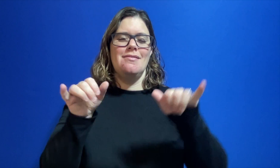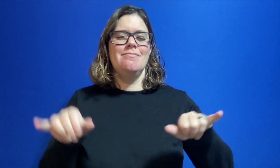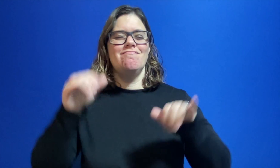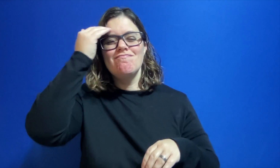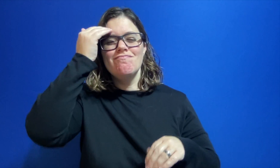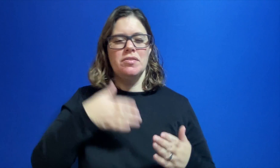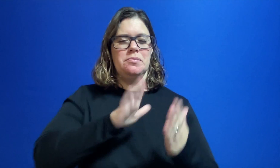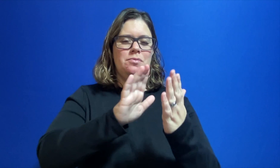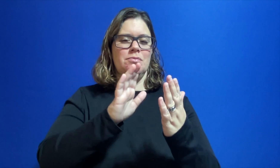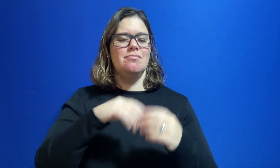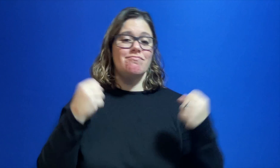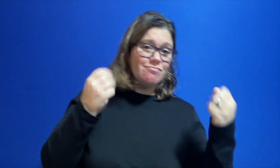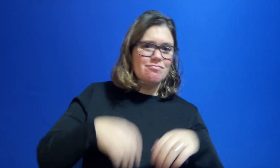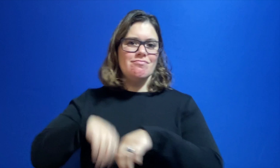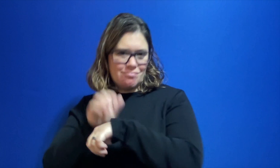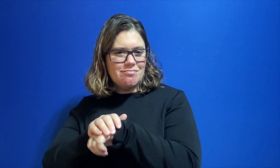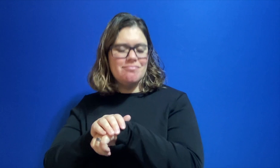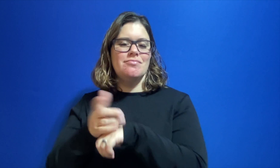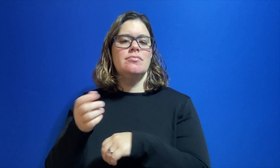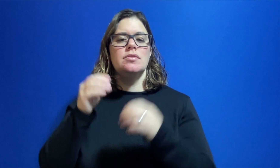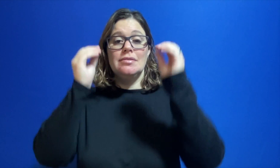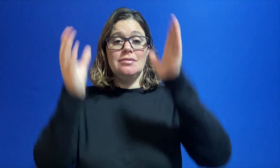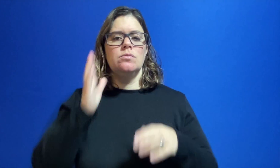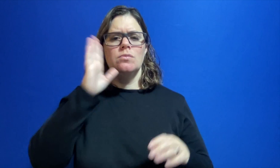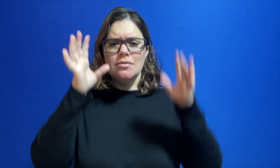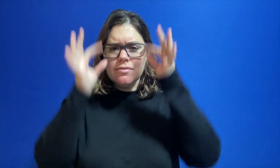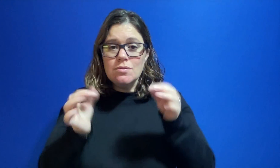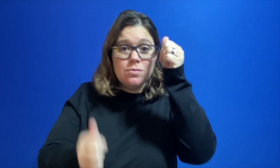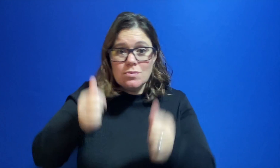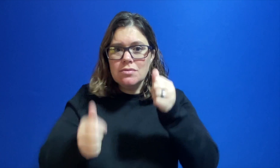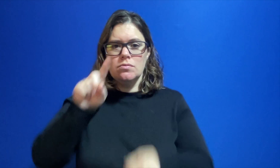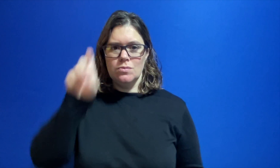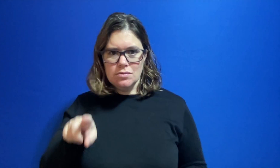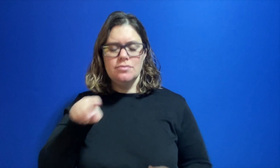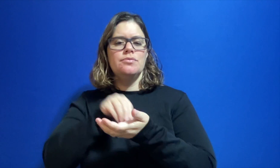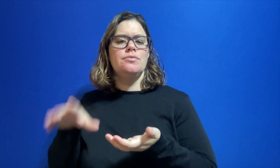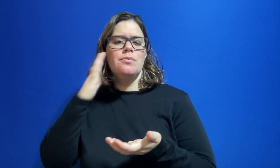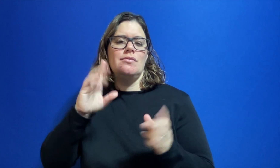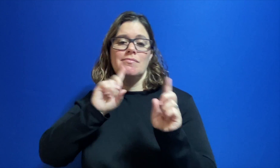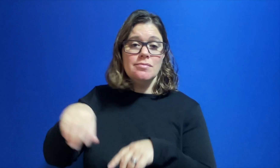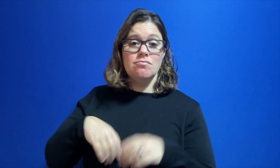This is the most commonly known approach which is signing or using English. The teacher will decide which question that students will answer in